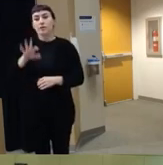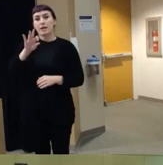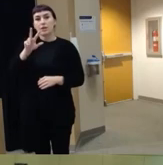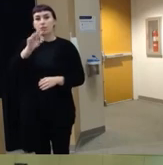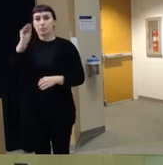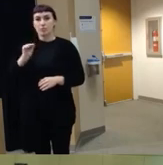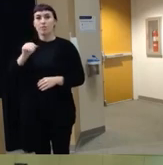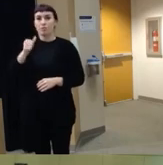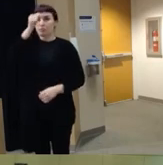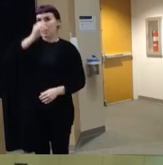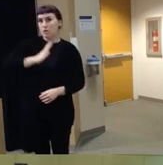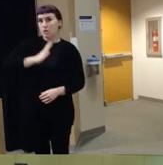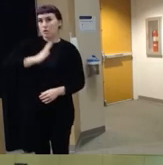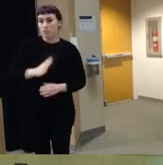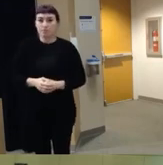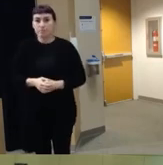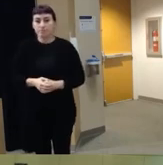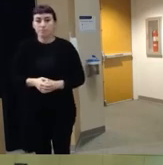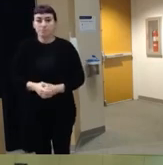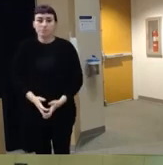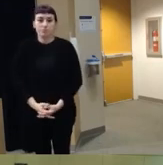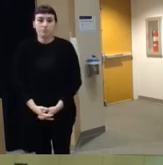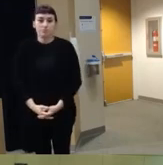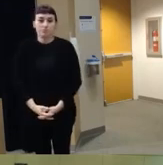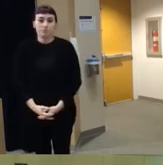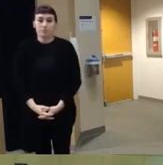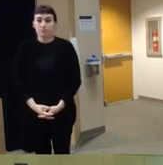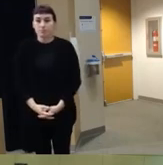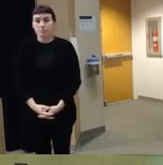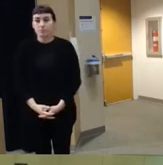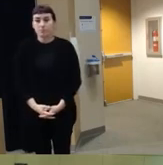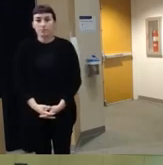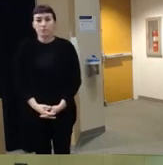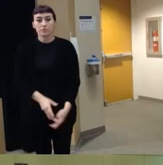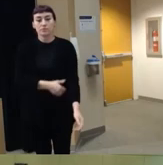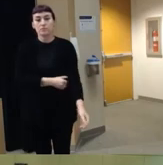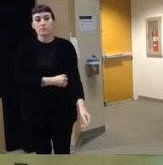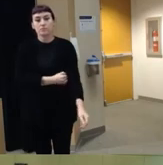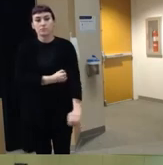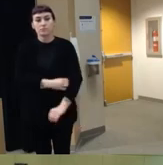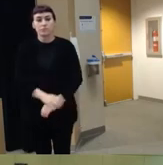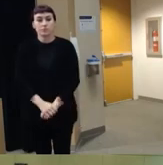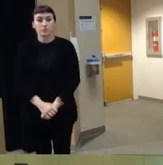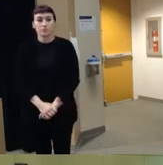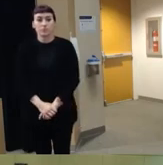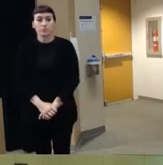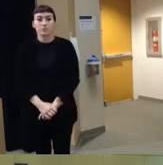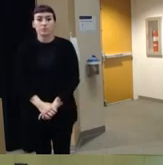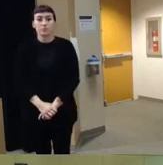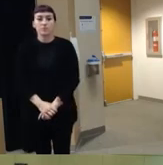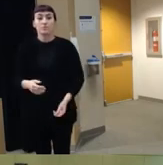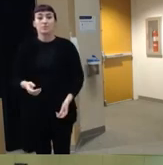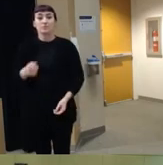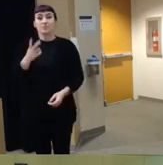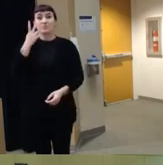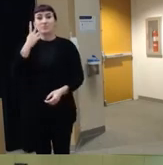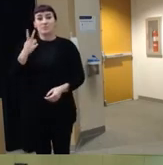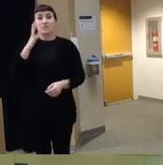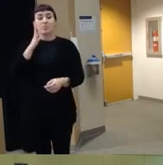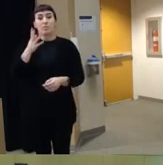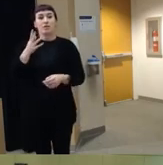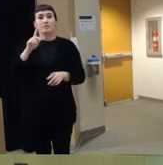male so here you can see um the number of firearm fatalities by victim age and sex